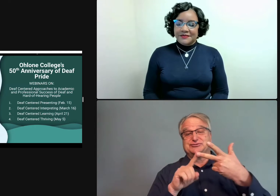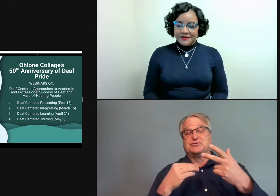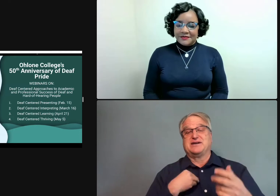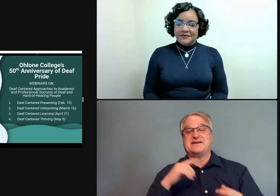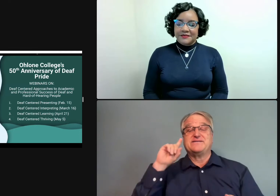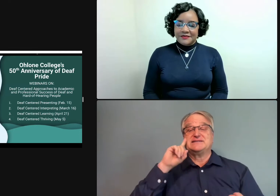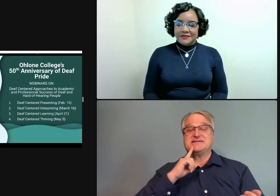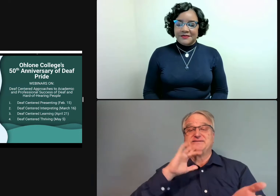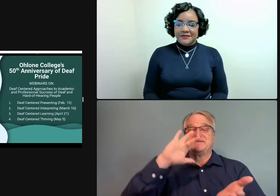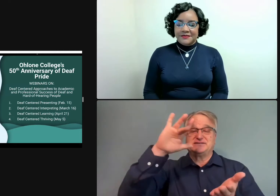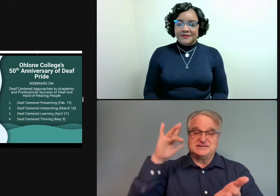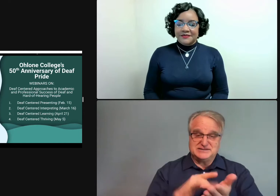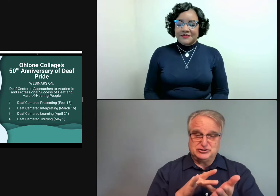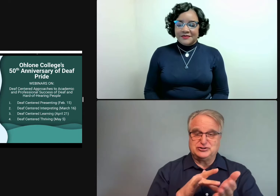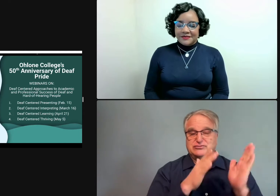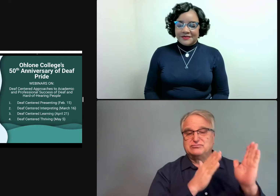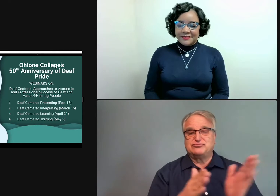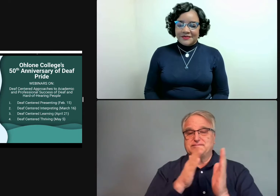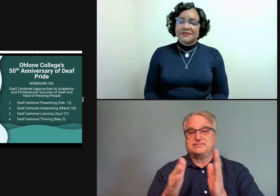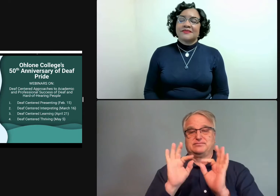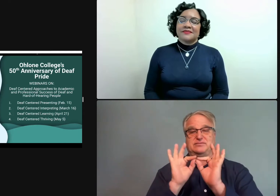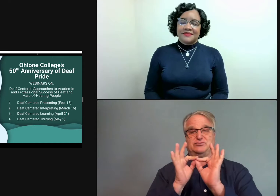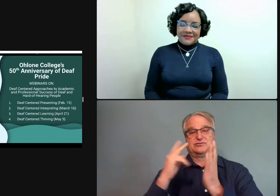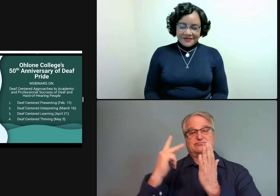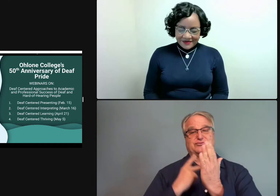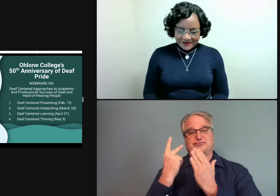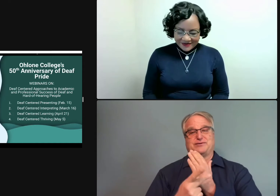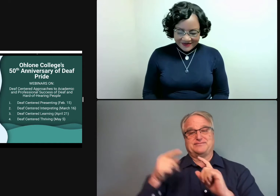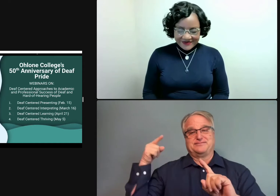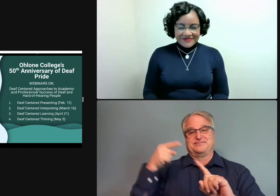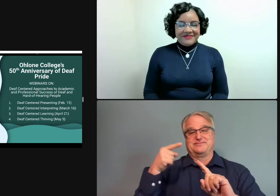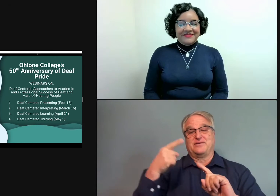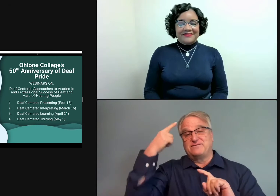in the deaf community. Thirdly, we have our deaf-centered interpreting